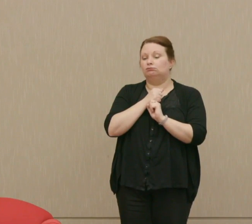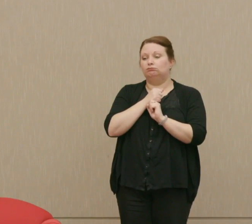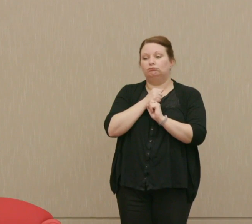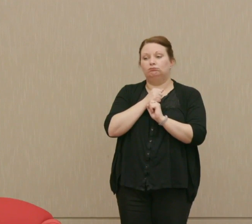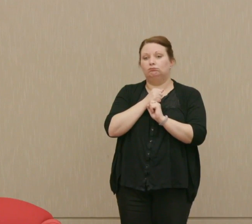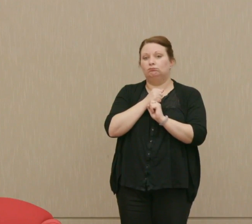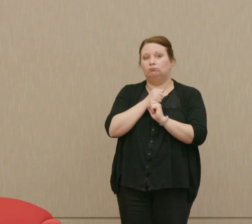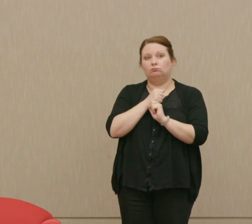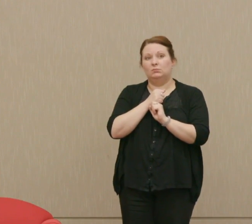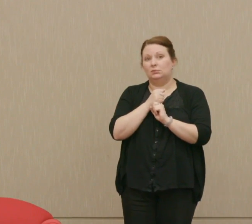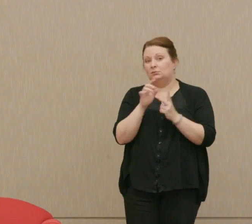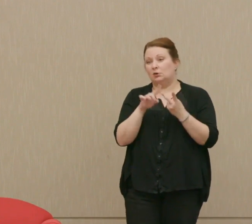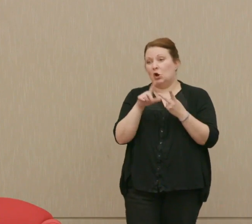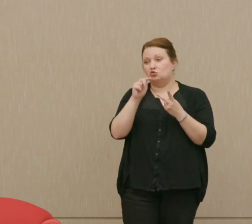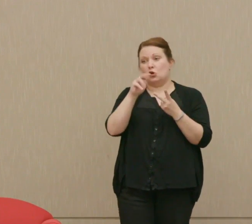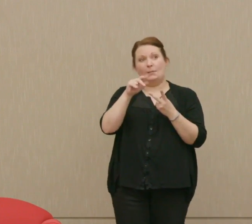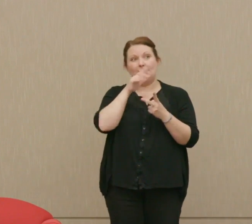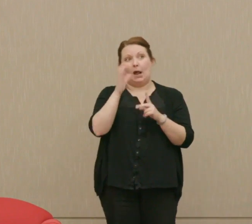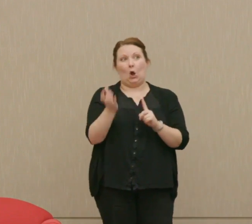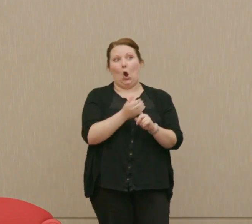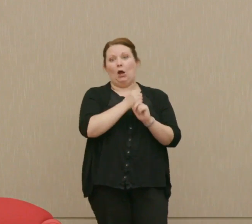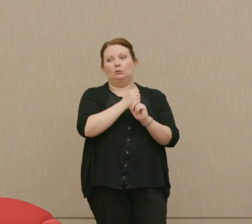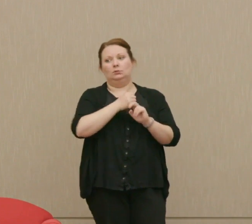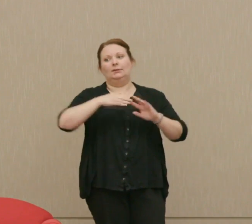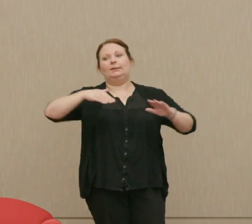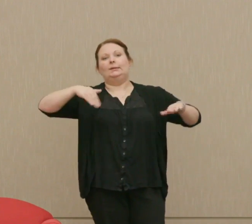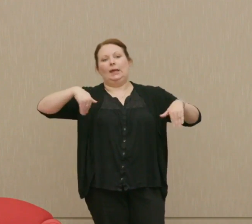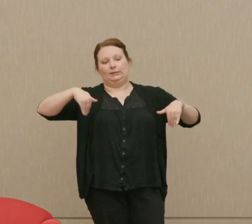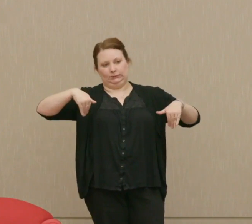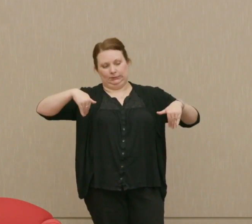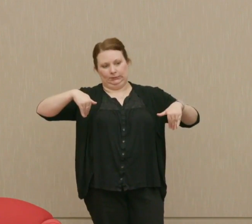Neither has Trump, yet.